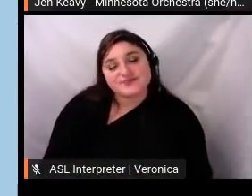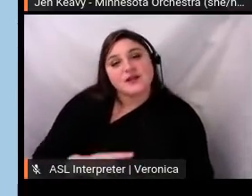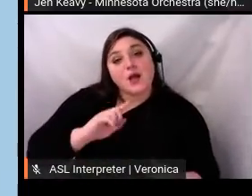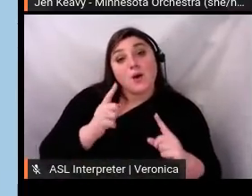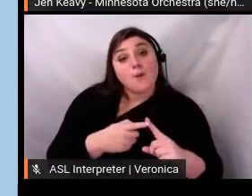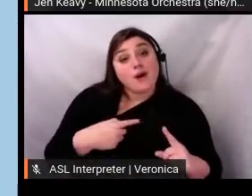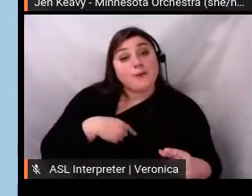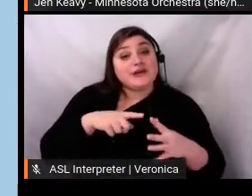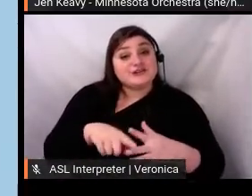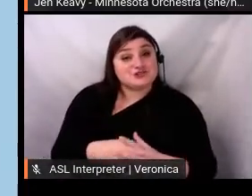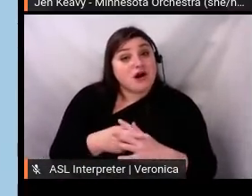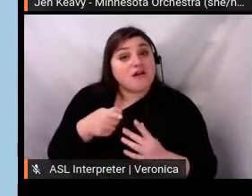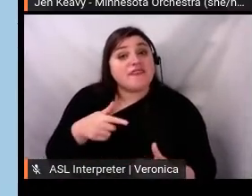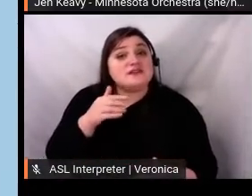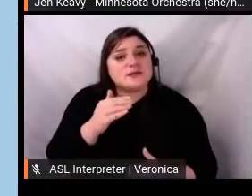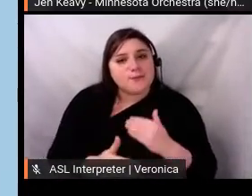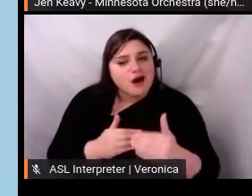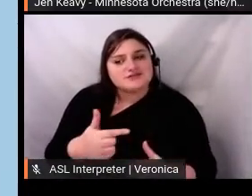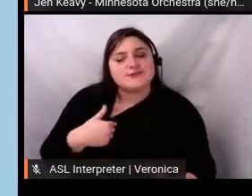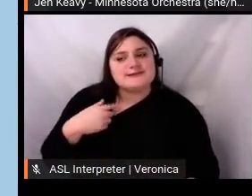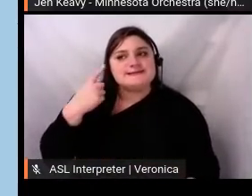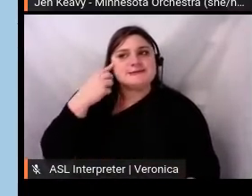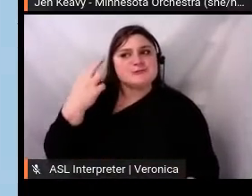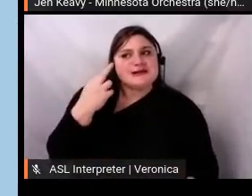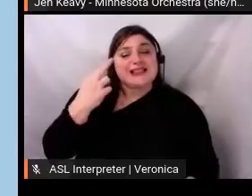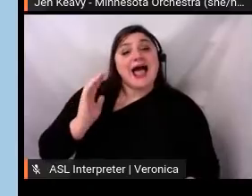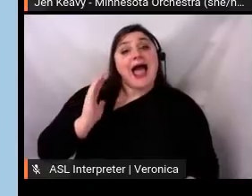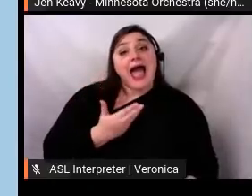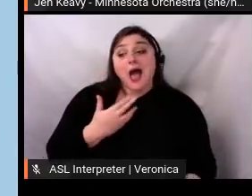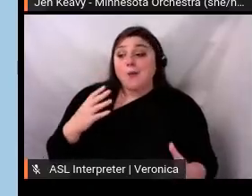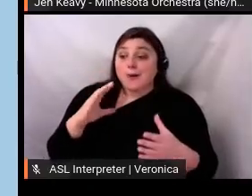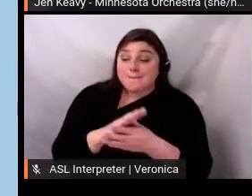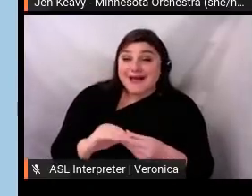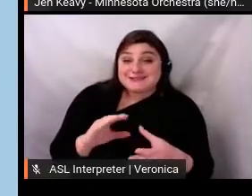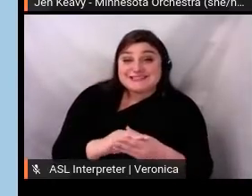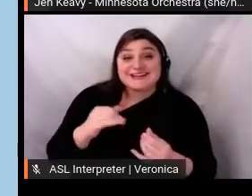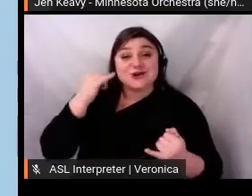for us to share messaging that came from a place of abundance and community,